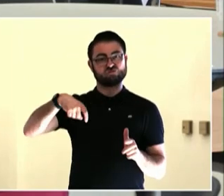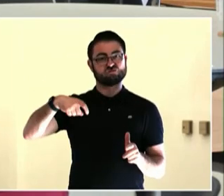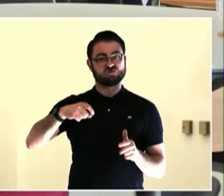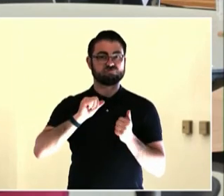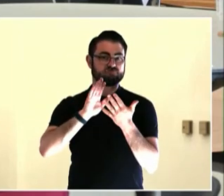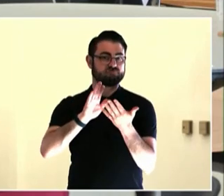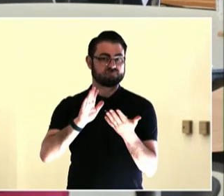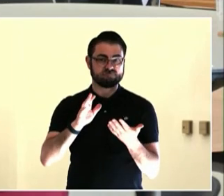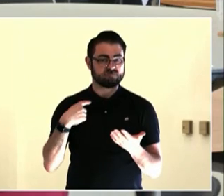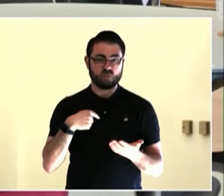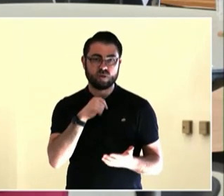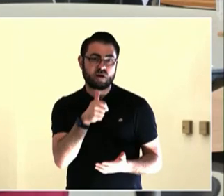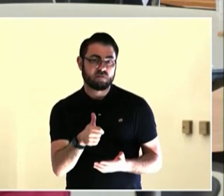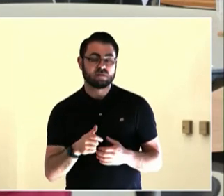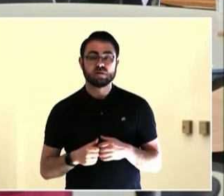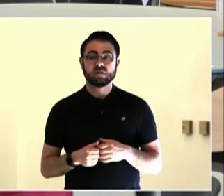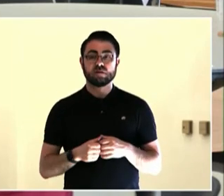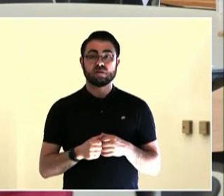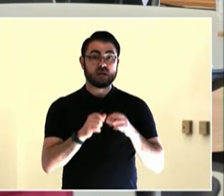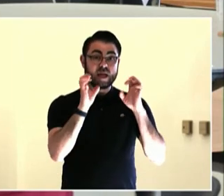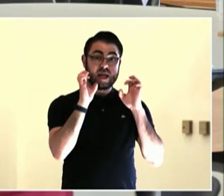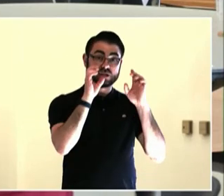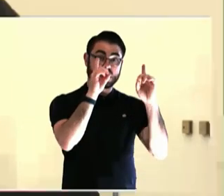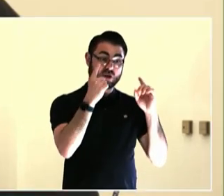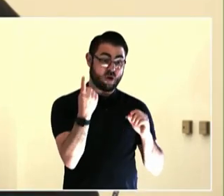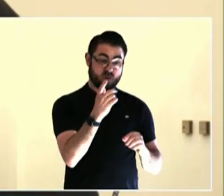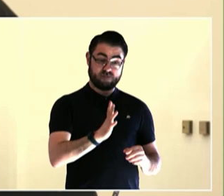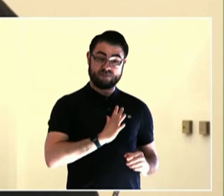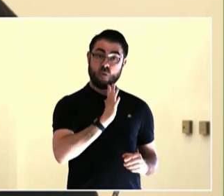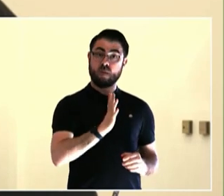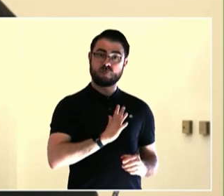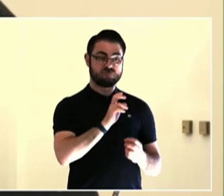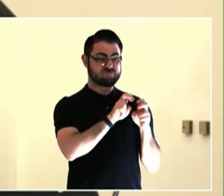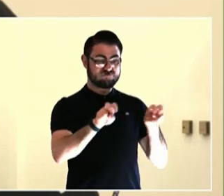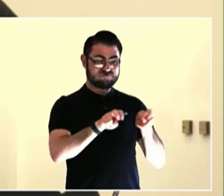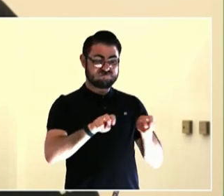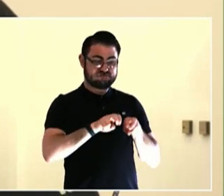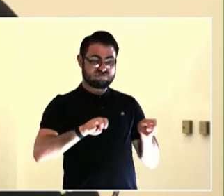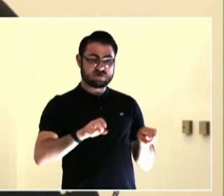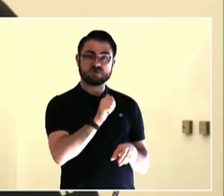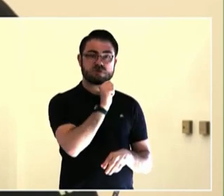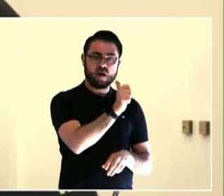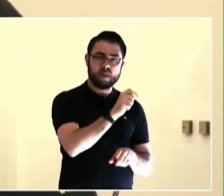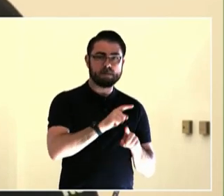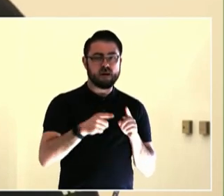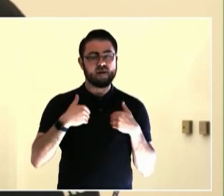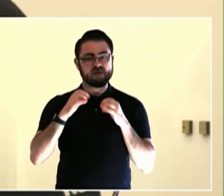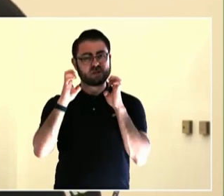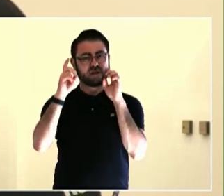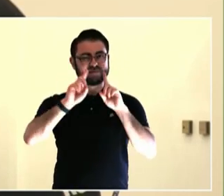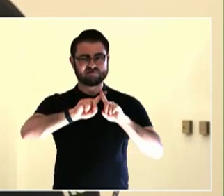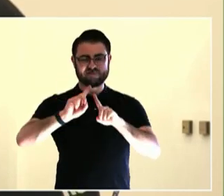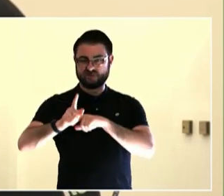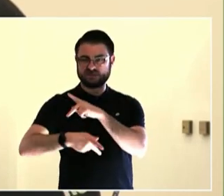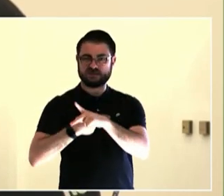they can do the ID cards, they can work with the houseless residents to do ID cards.